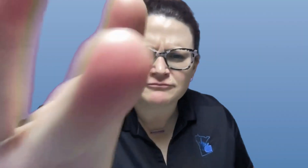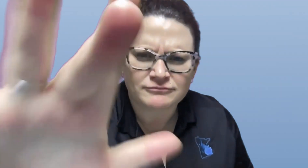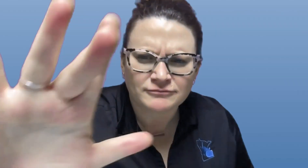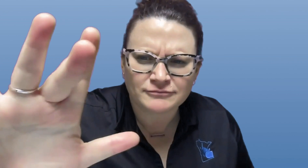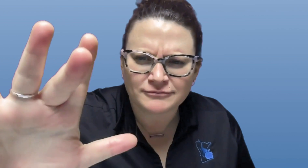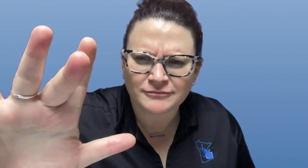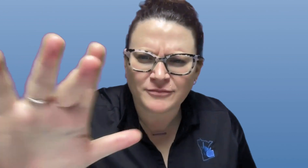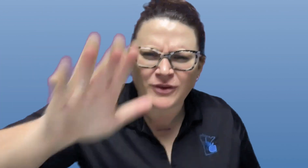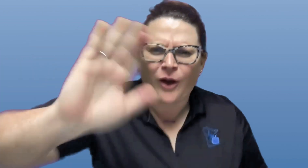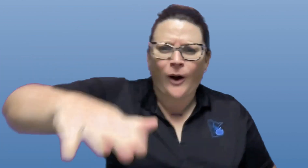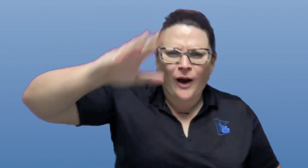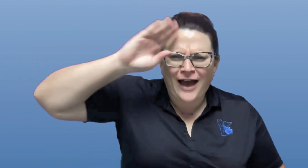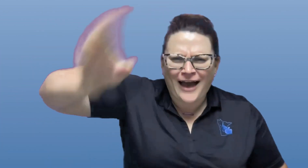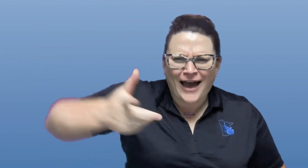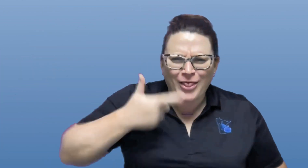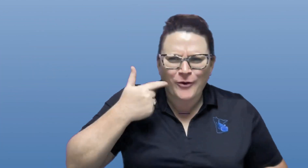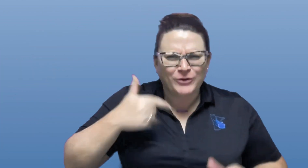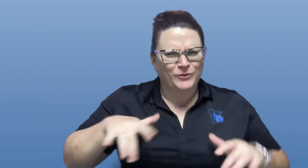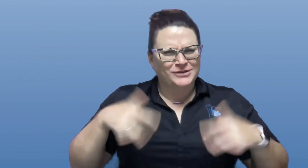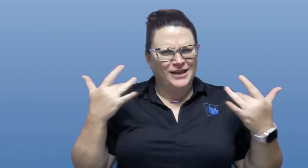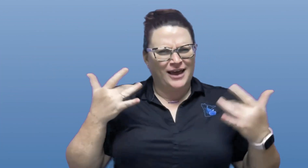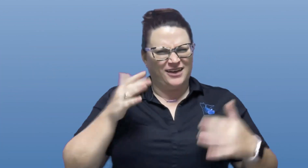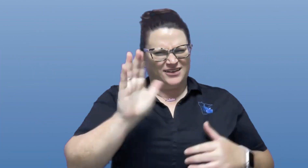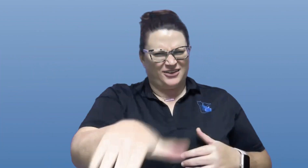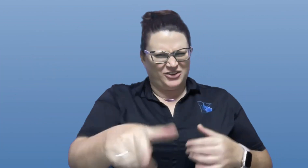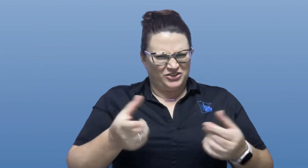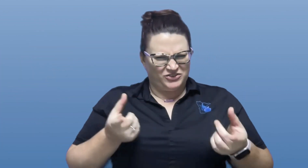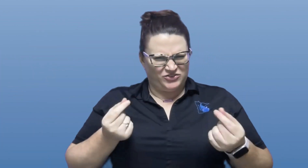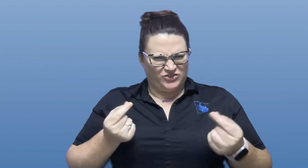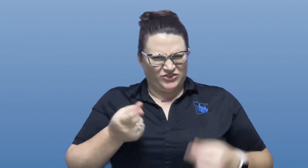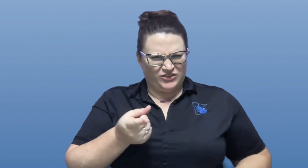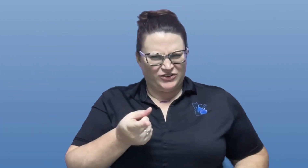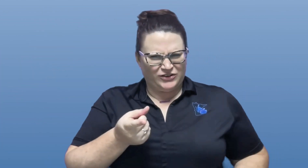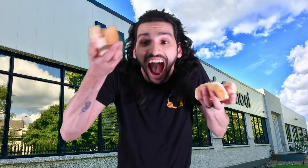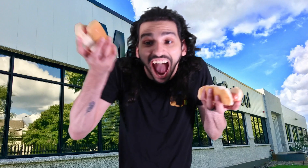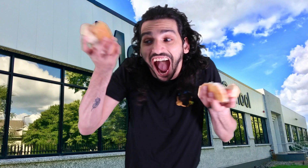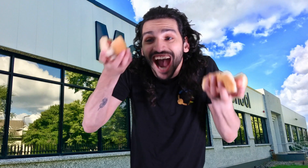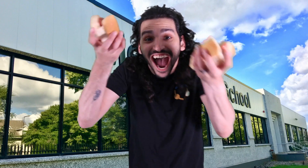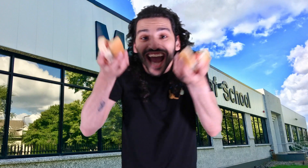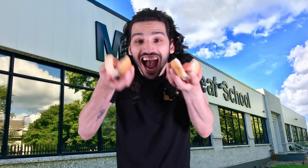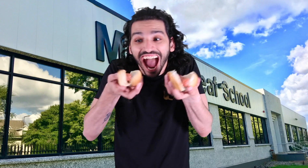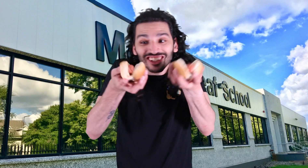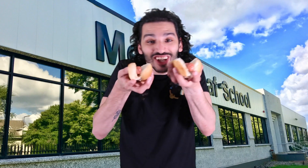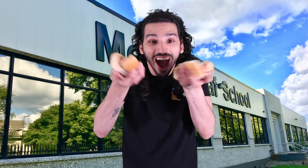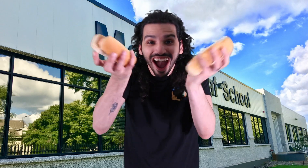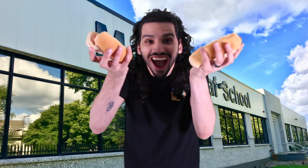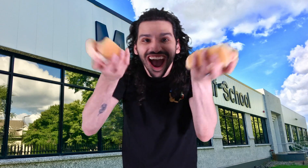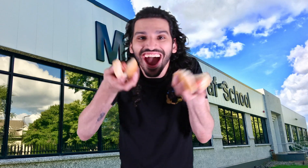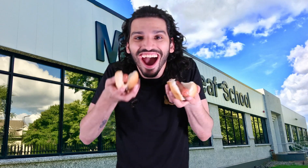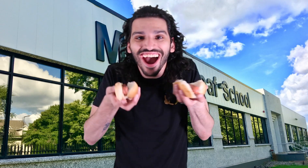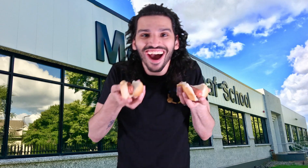(click on facetime) Oh, Hey Lucas, What's up? What are you doing? Look at me; I have a lot of hotdogs!